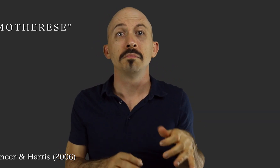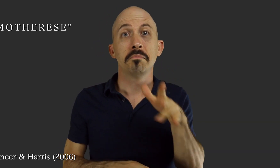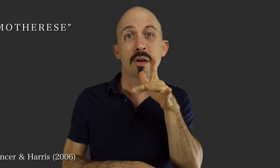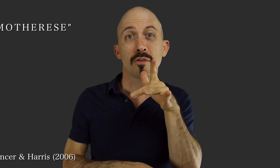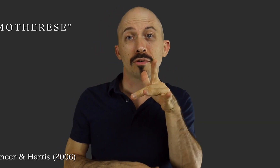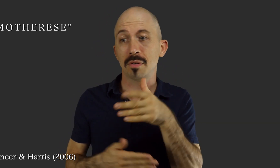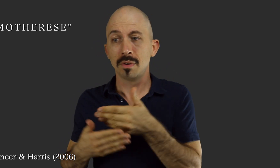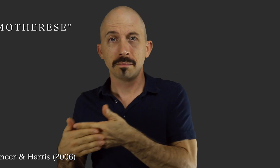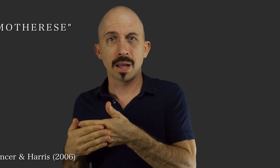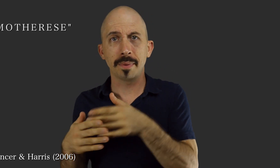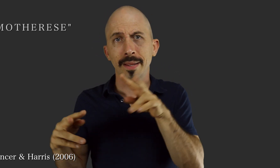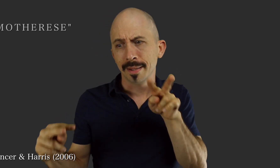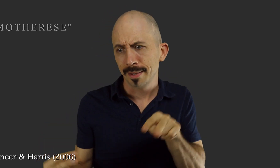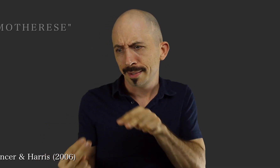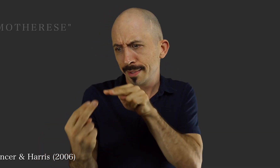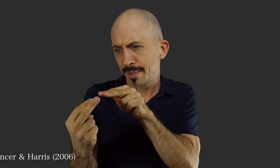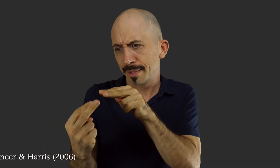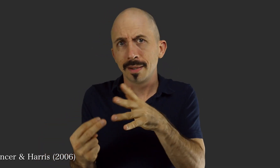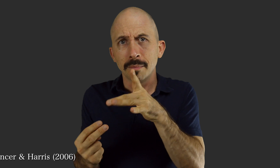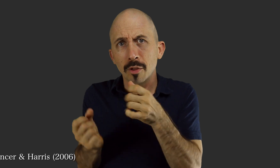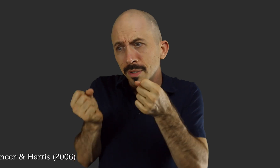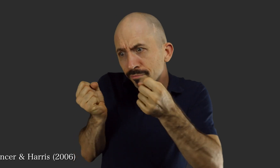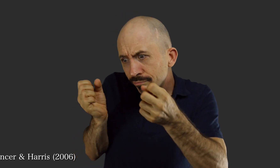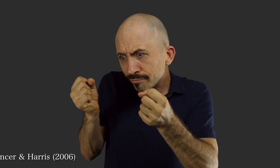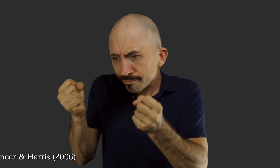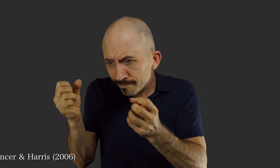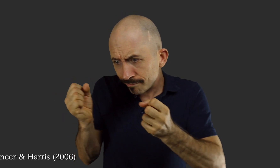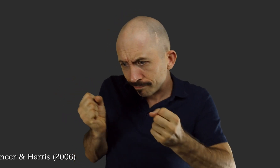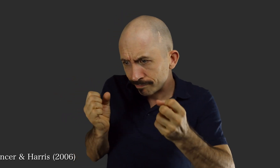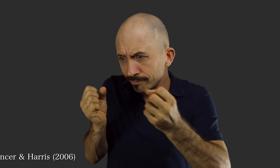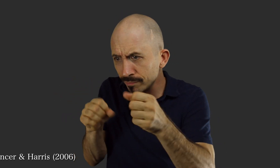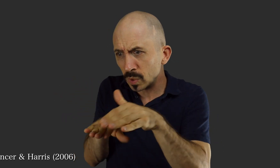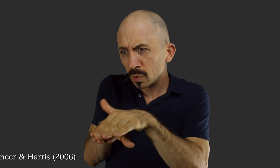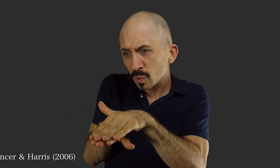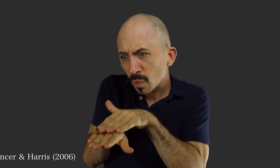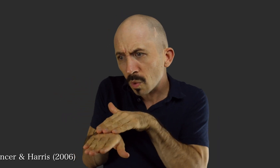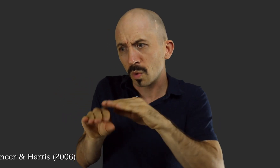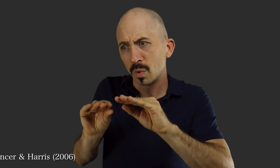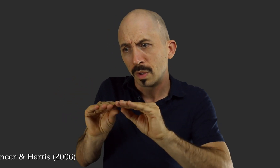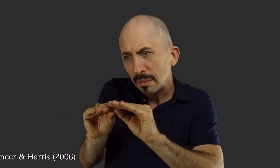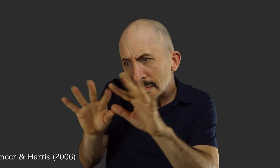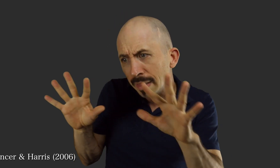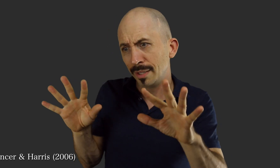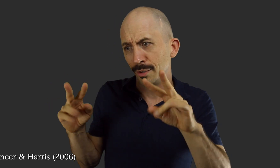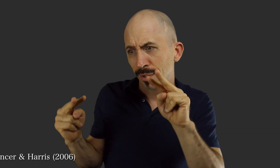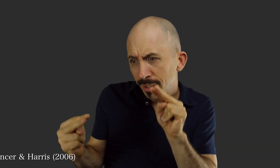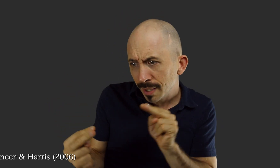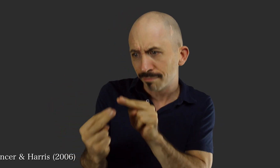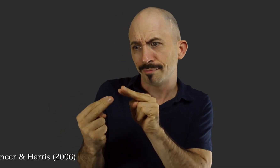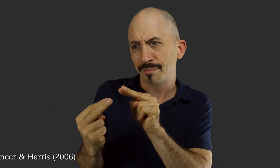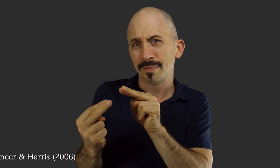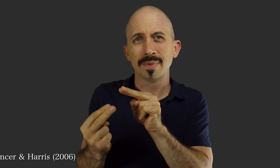takes place when the mother and baby are joined in eye contact. The mother signs clearly and slowly.